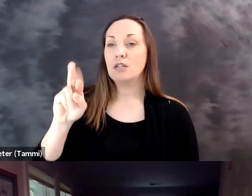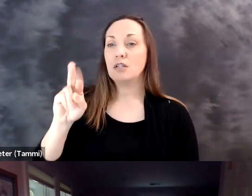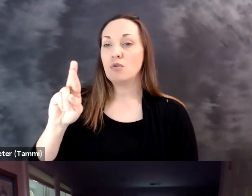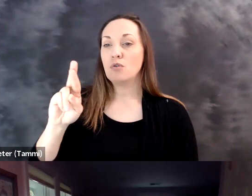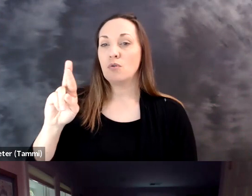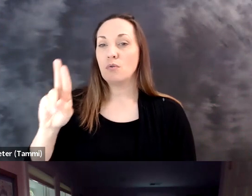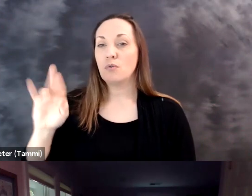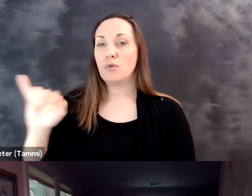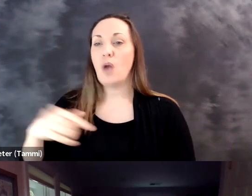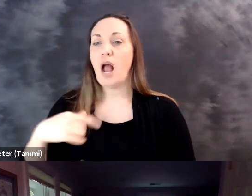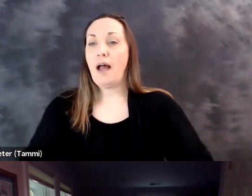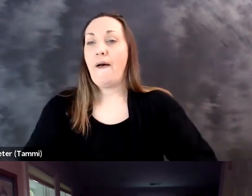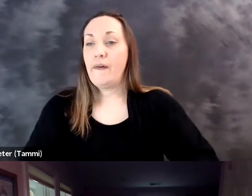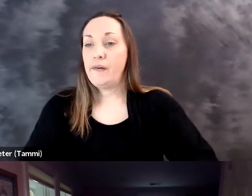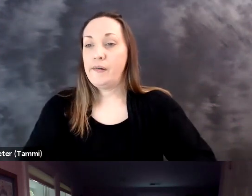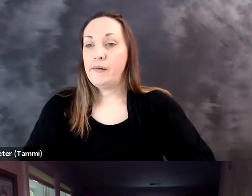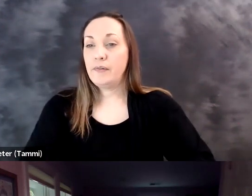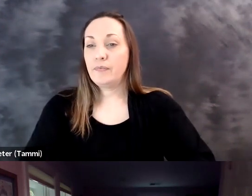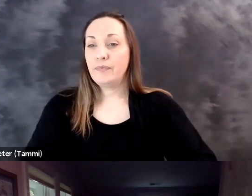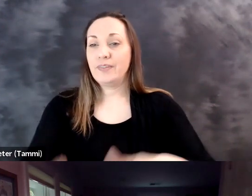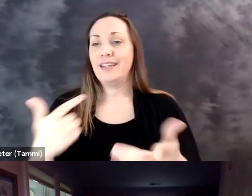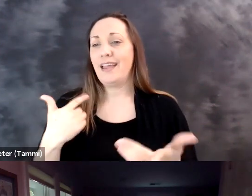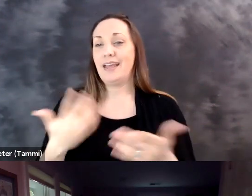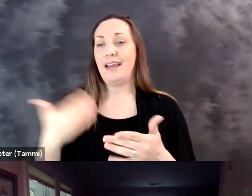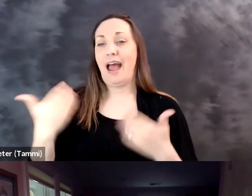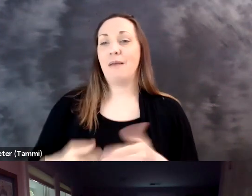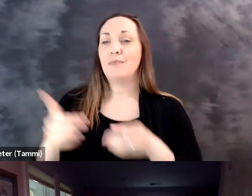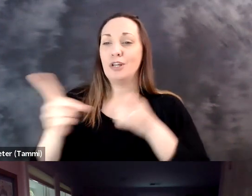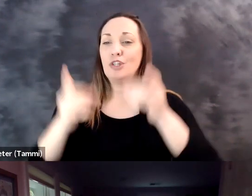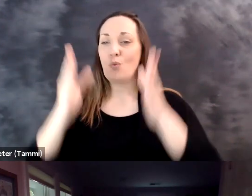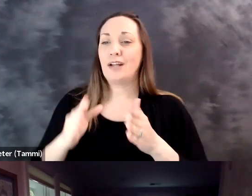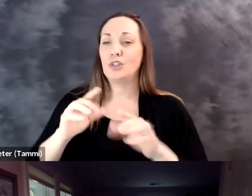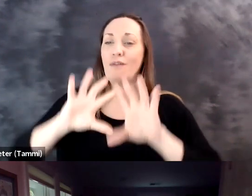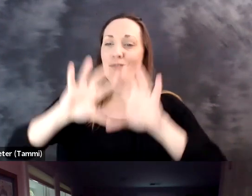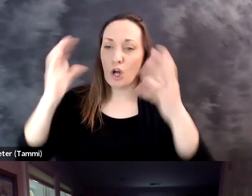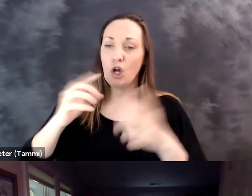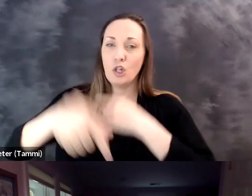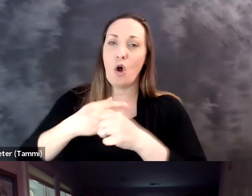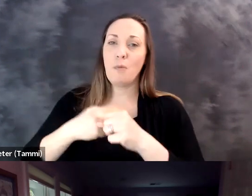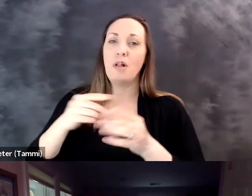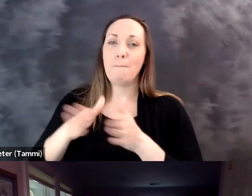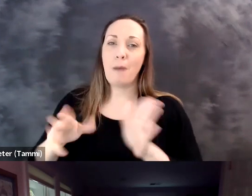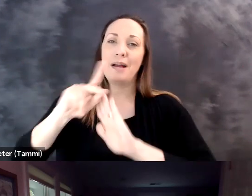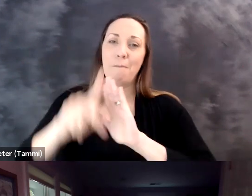Susan: Most of you who don't know me, my name is Susan Mazrui, I'm a director of global public policy at AT&T